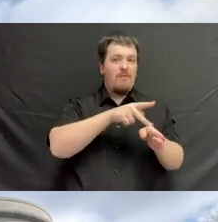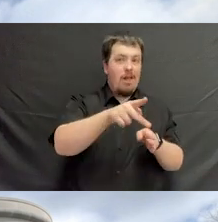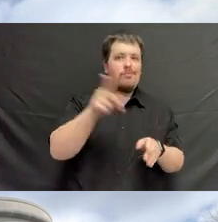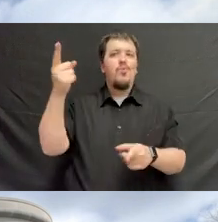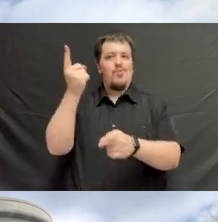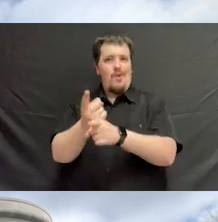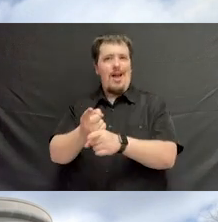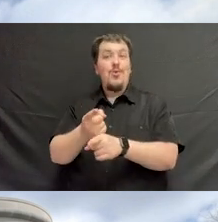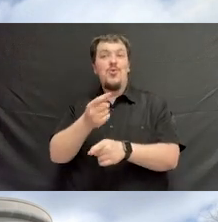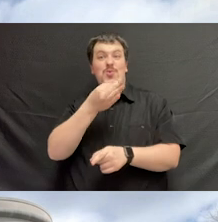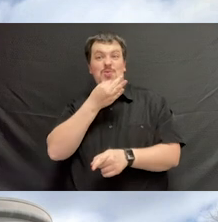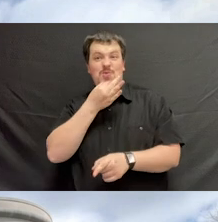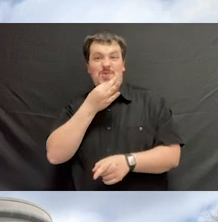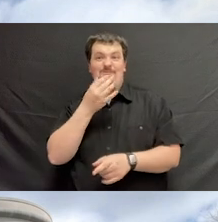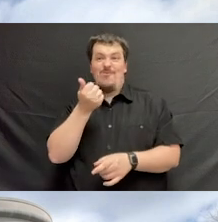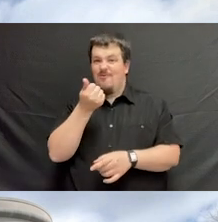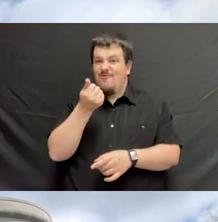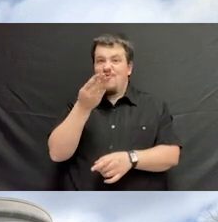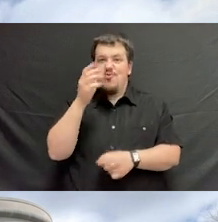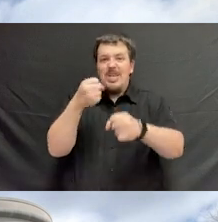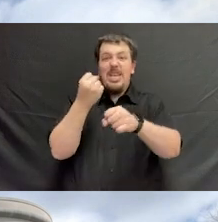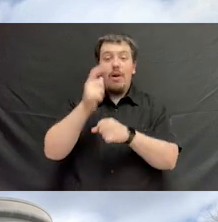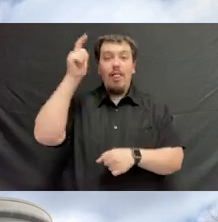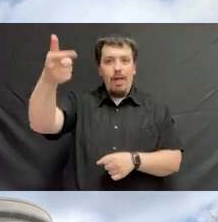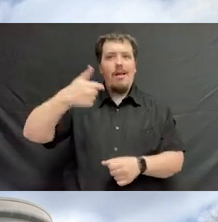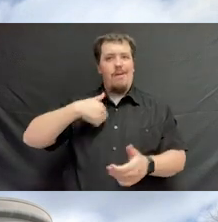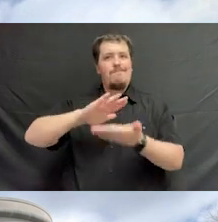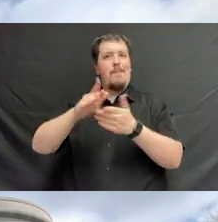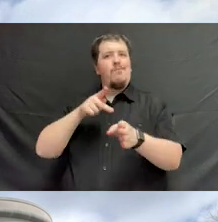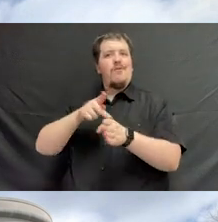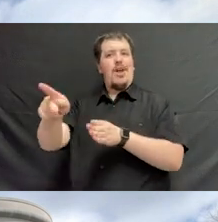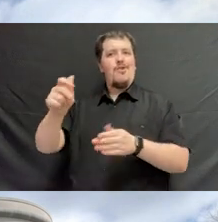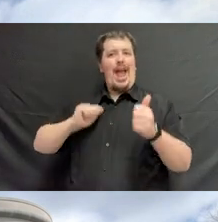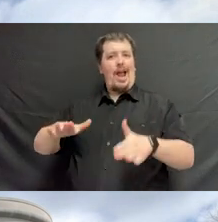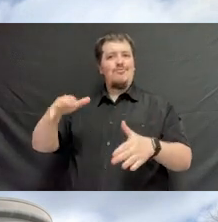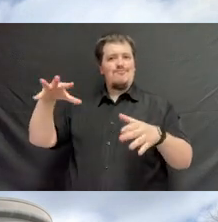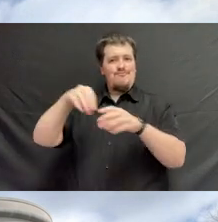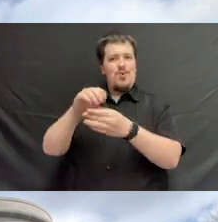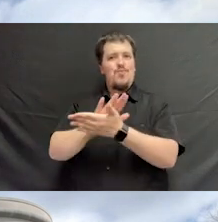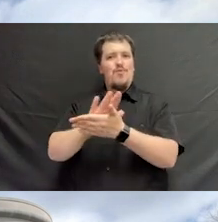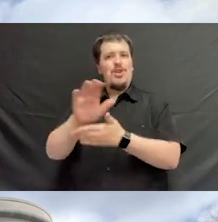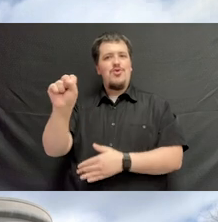It was pretty much just a couple years later and I was in Stripes and working as a professional actor